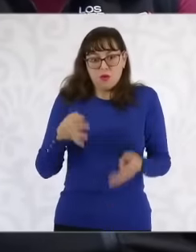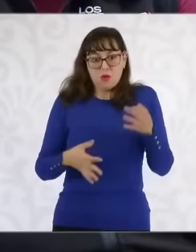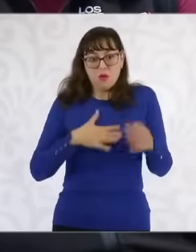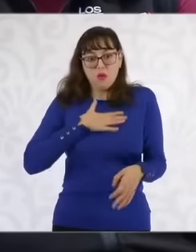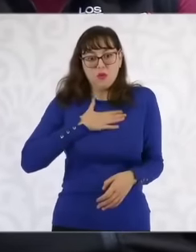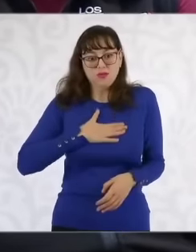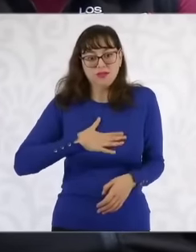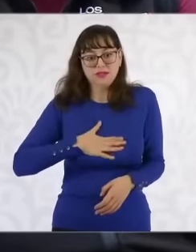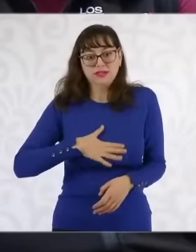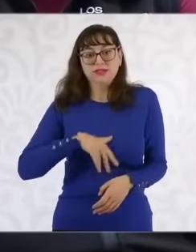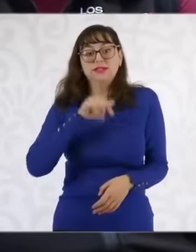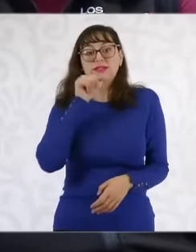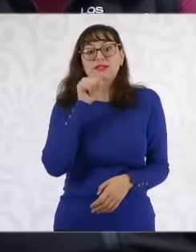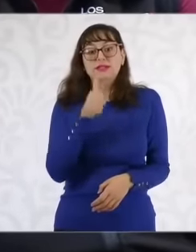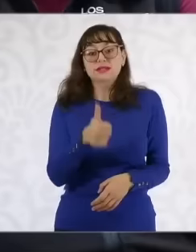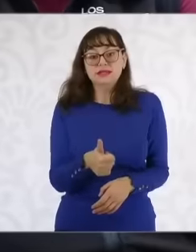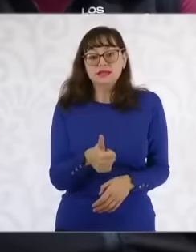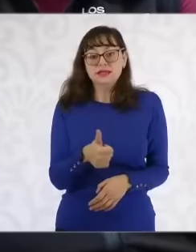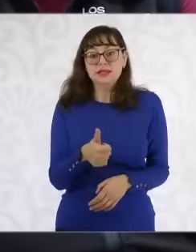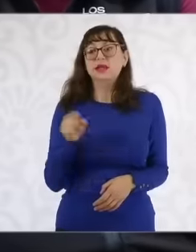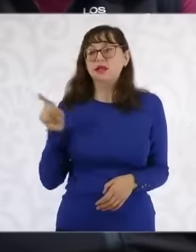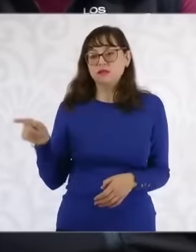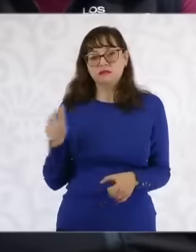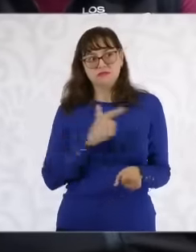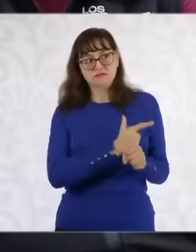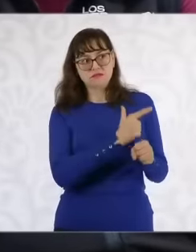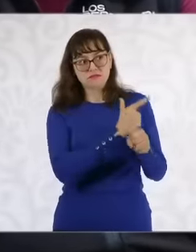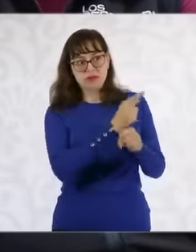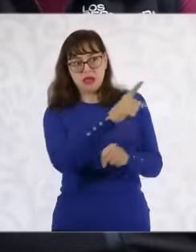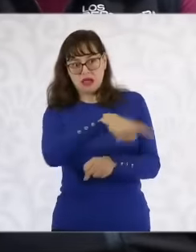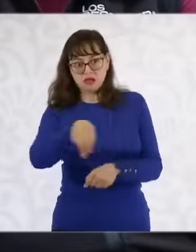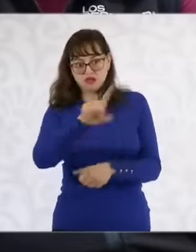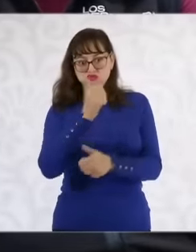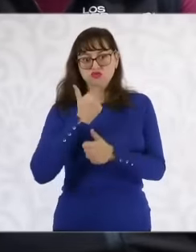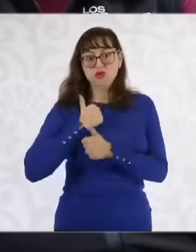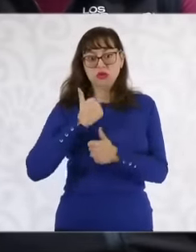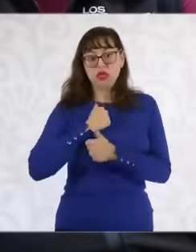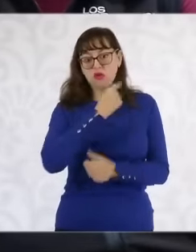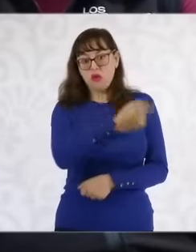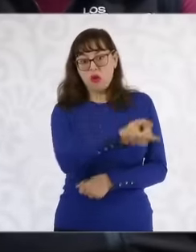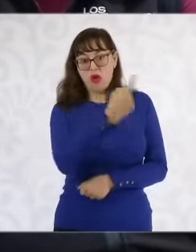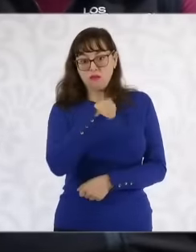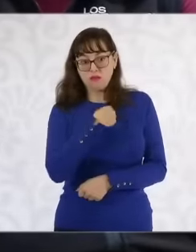of threats from the people she identifies as officers, well, military and also Well